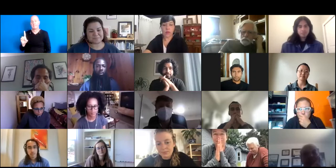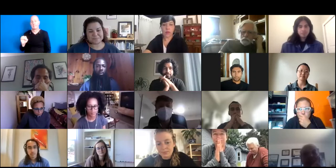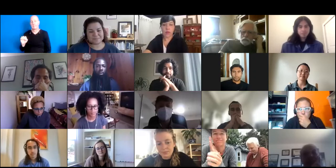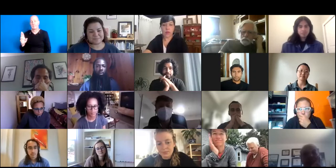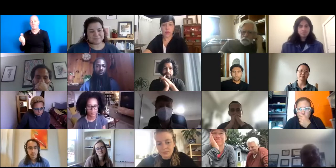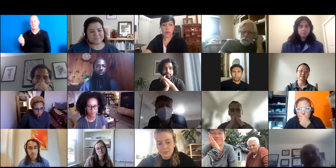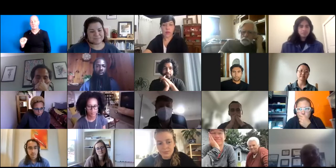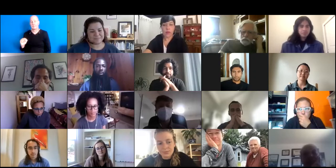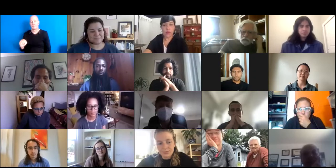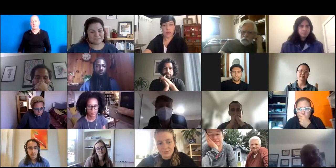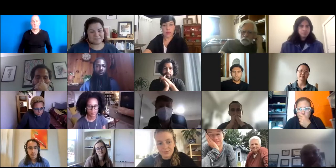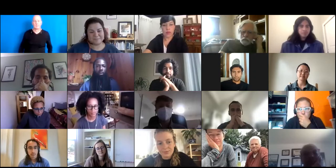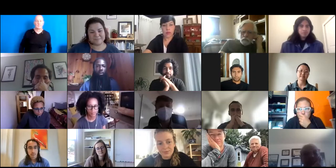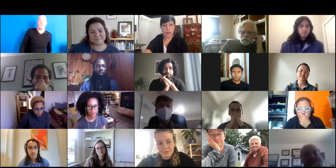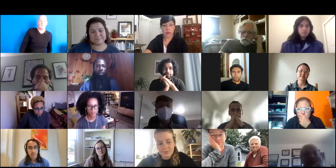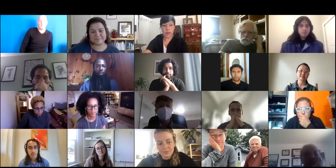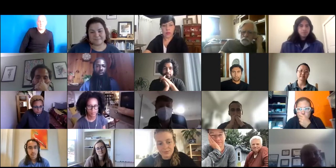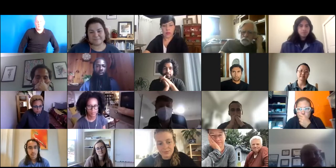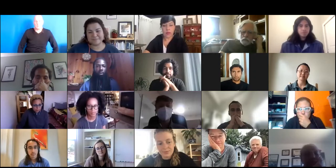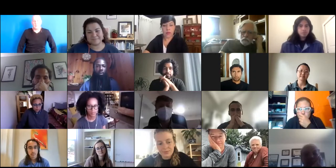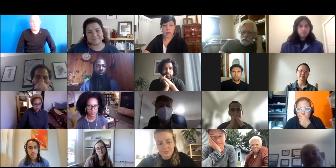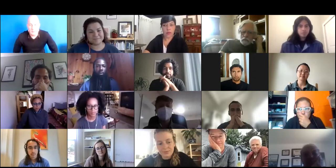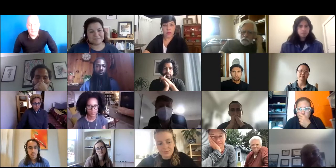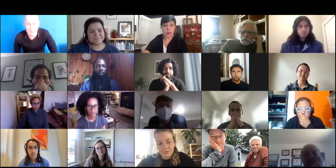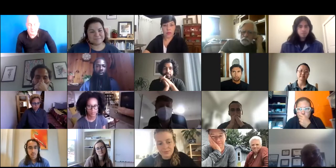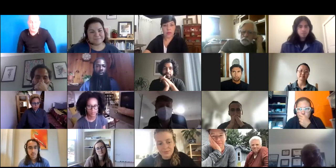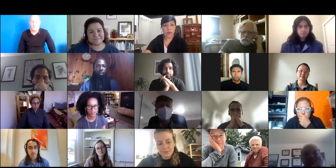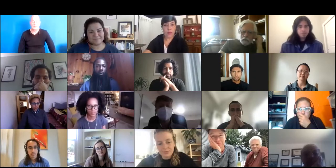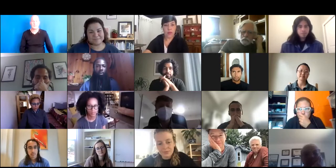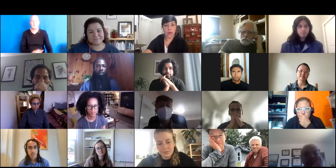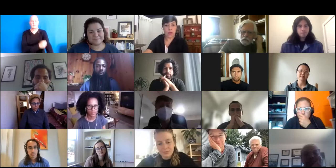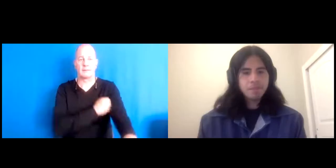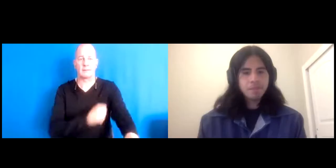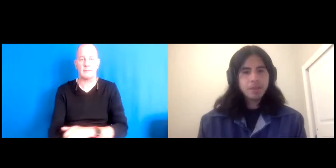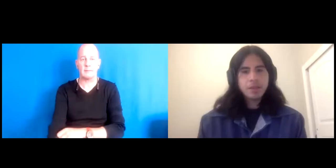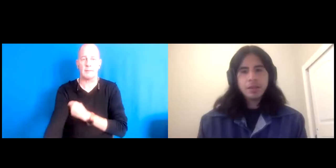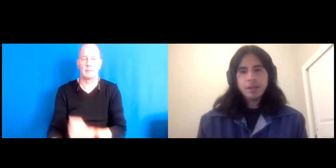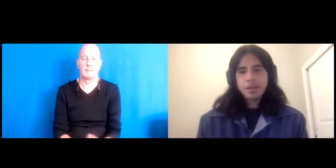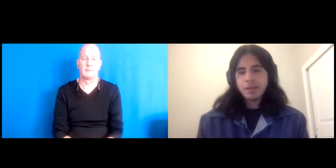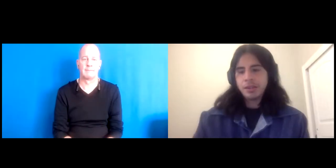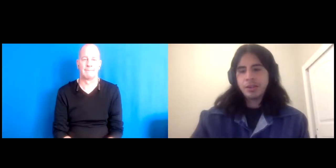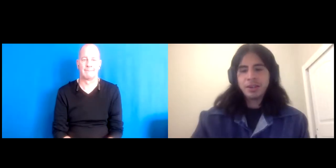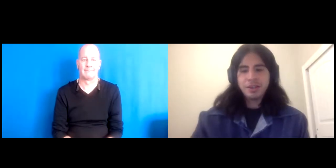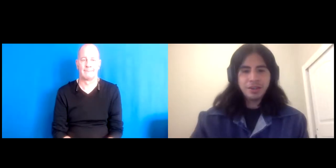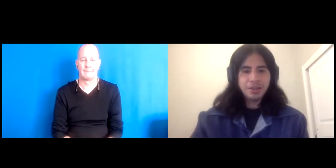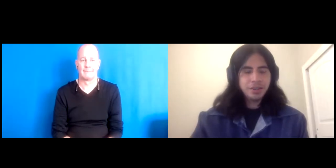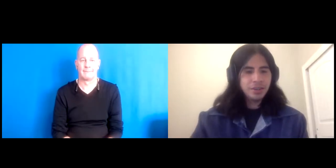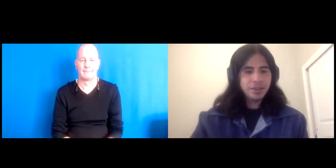16:20:01 Thank you. Sandra.